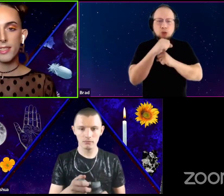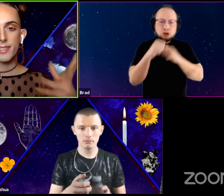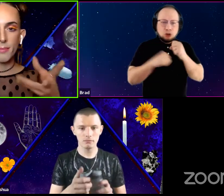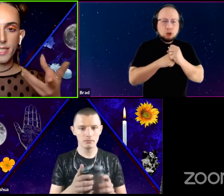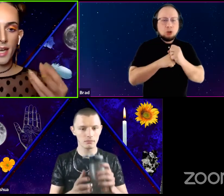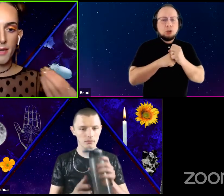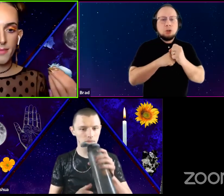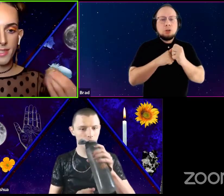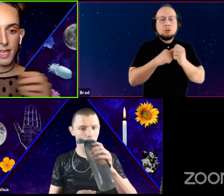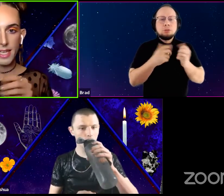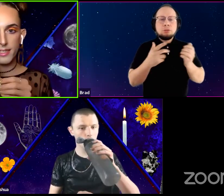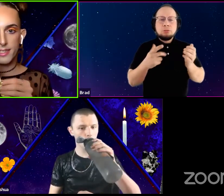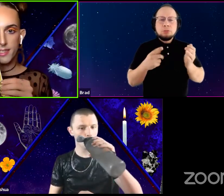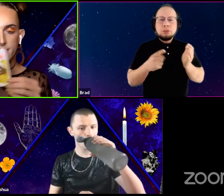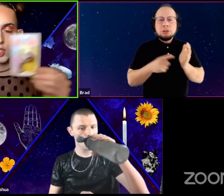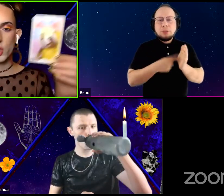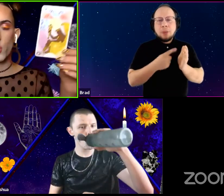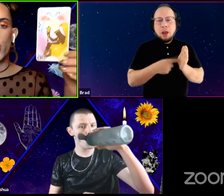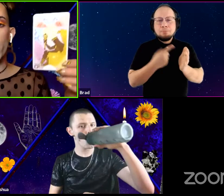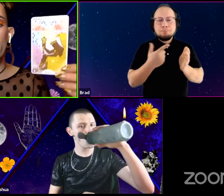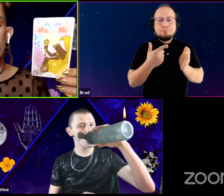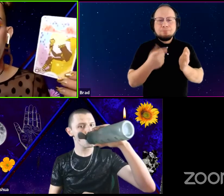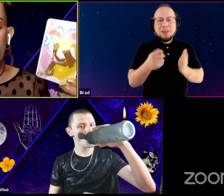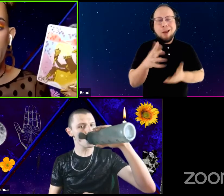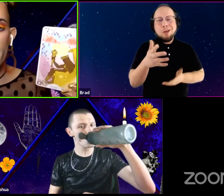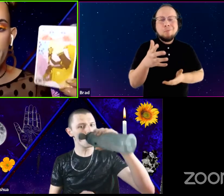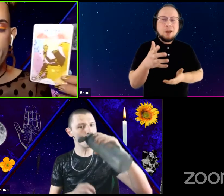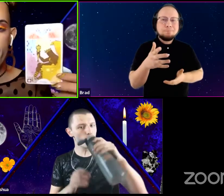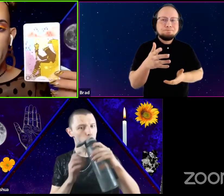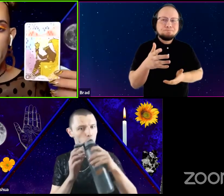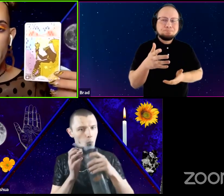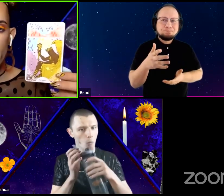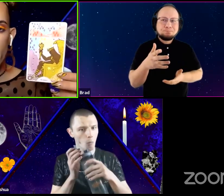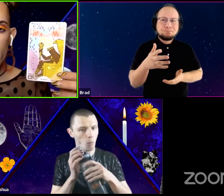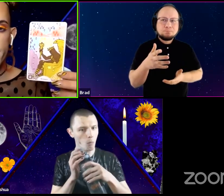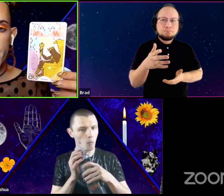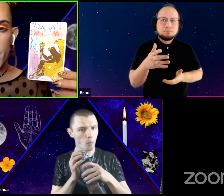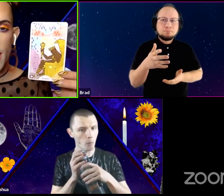Sometimes it's sort of symbolizes potentially, I don't know,